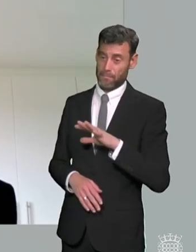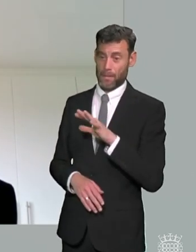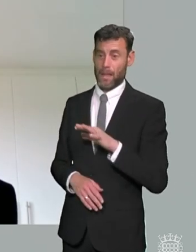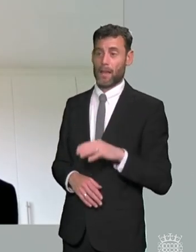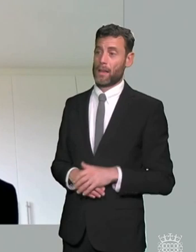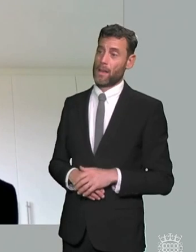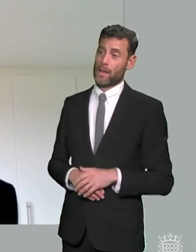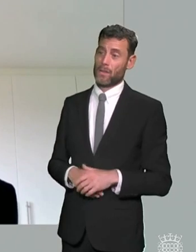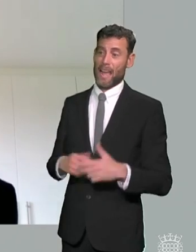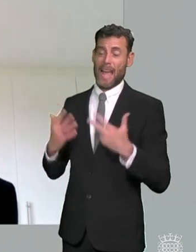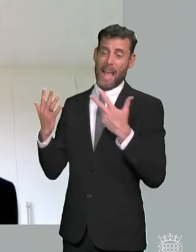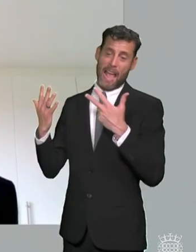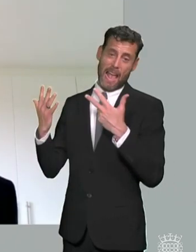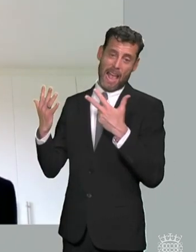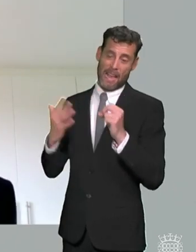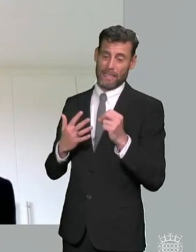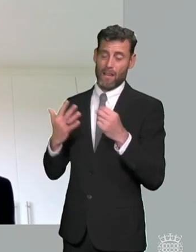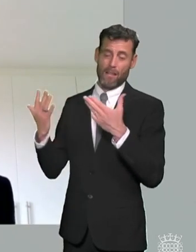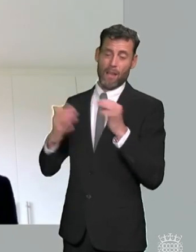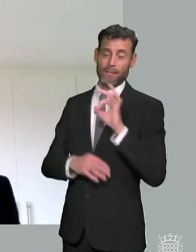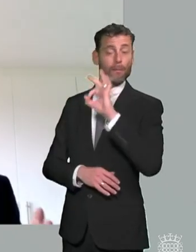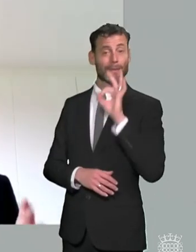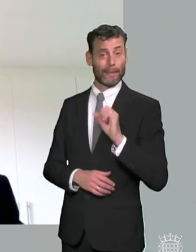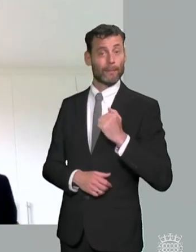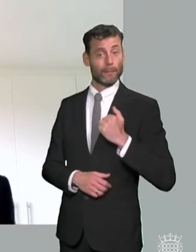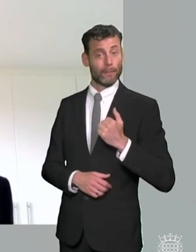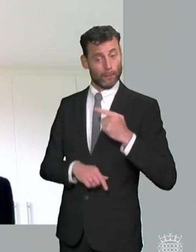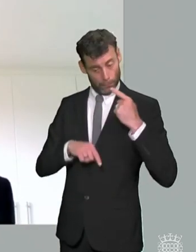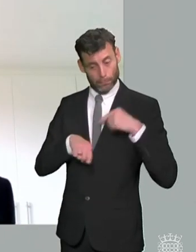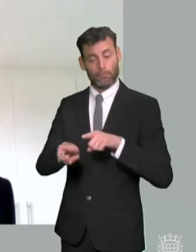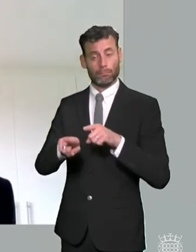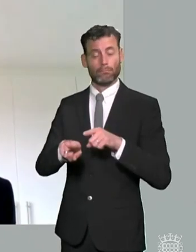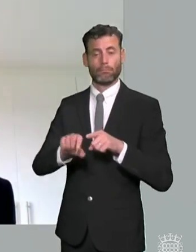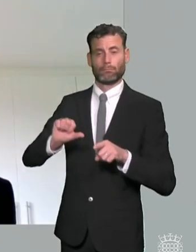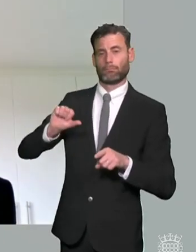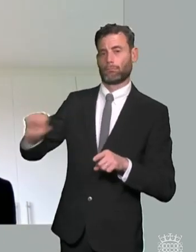of every complaint we look at and the difficulty with that though and i don't for a moment suggest